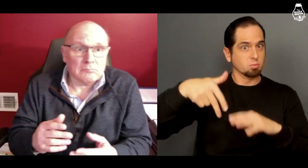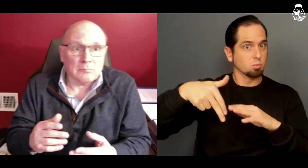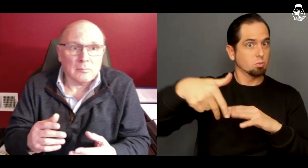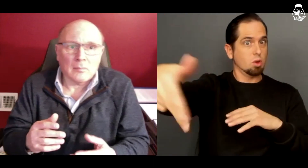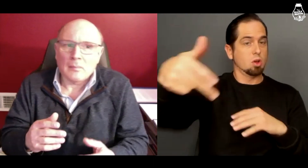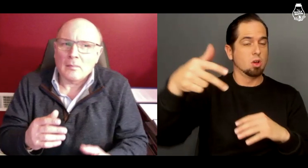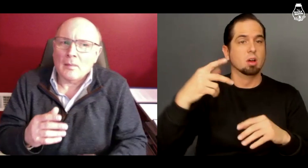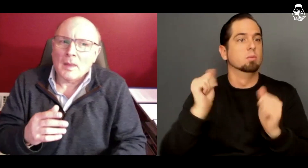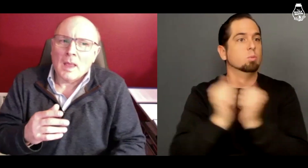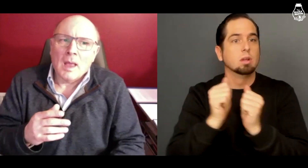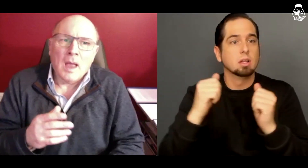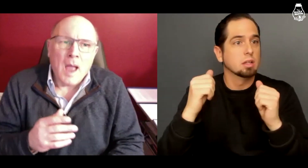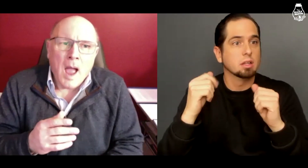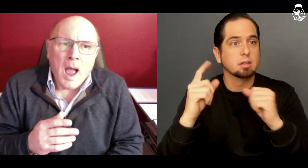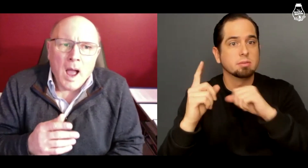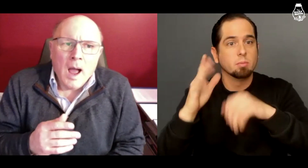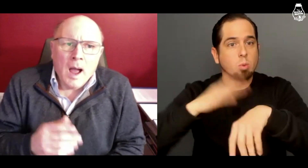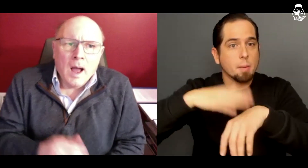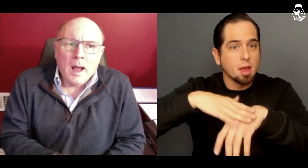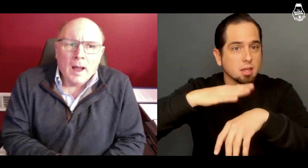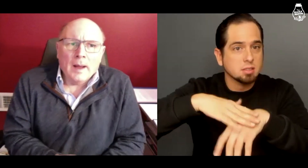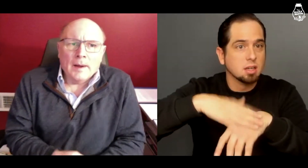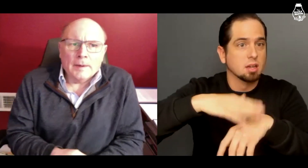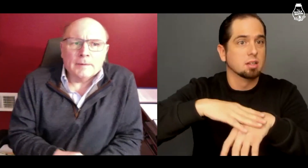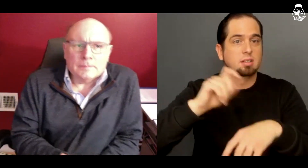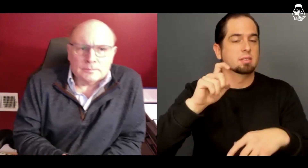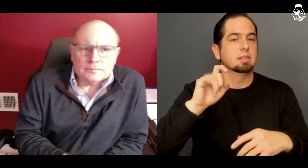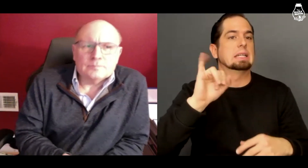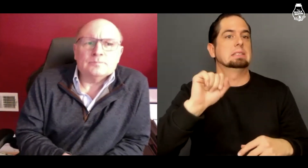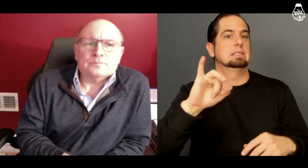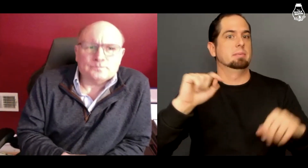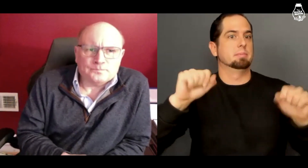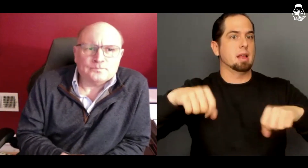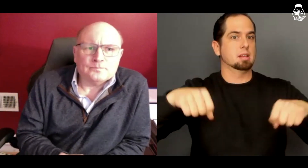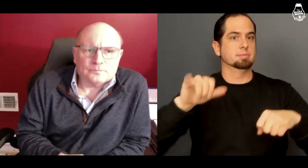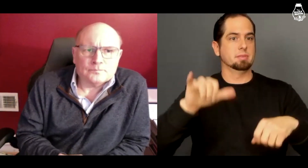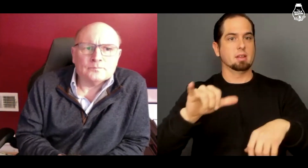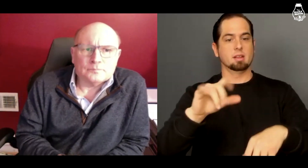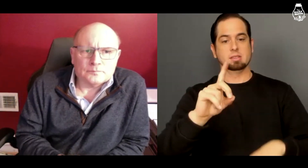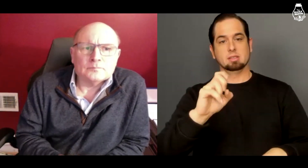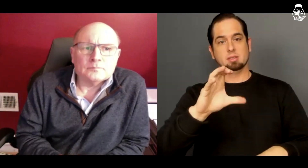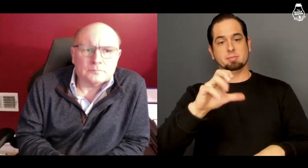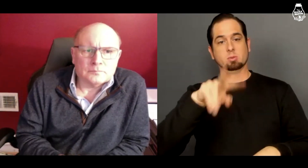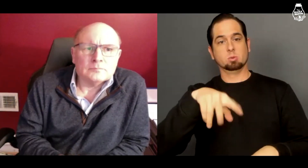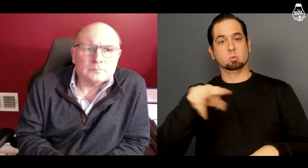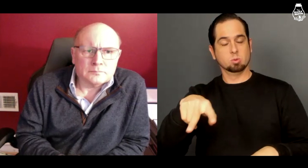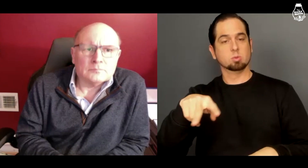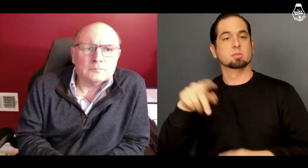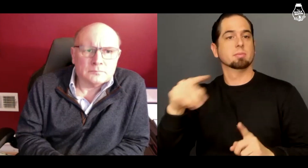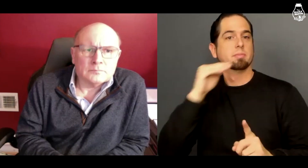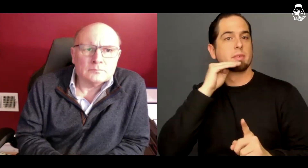the point where Mavrick could walk with probation? Is it possible that on December 22,